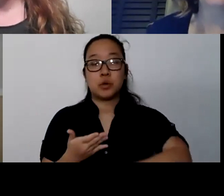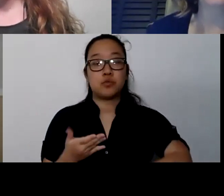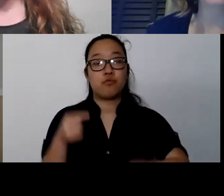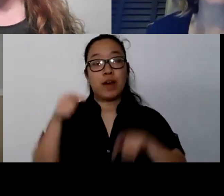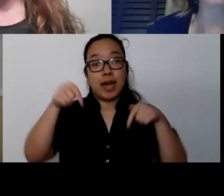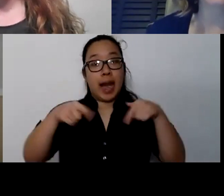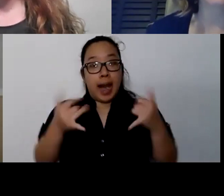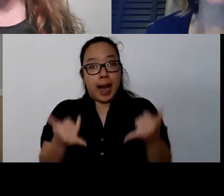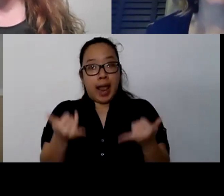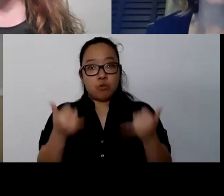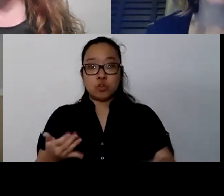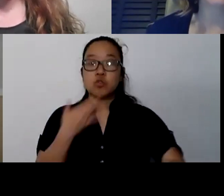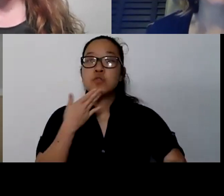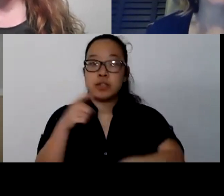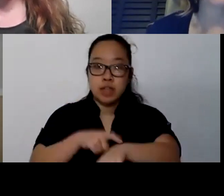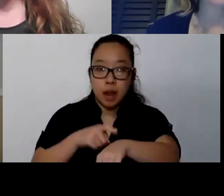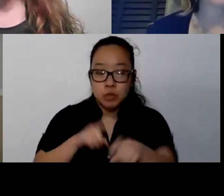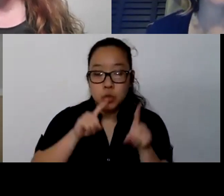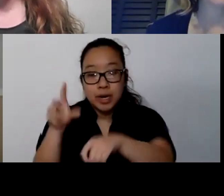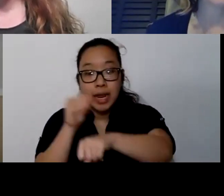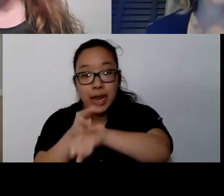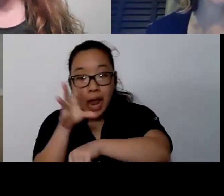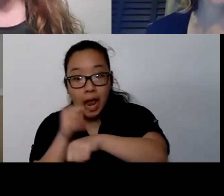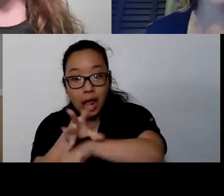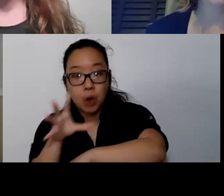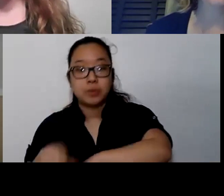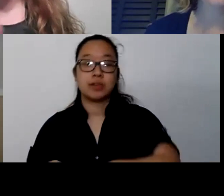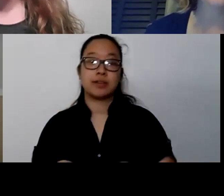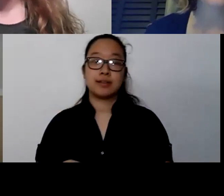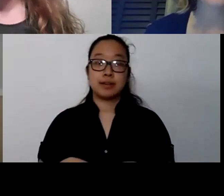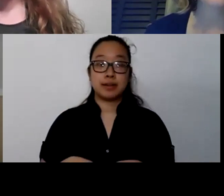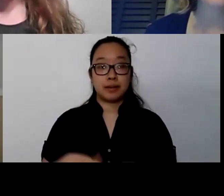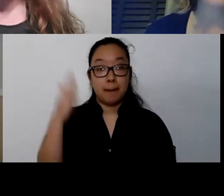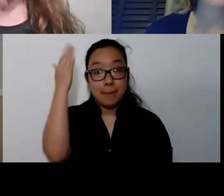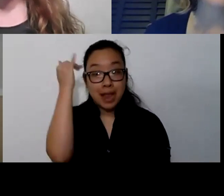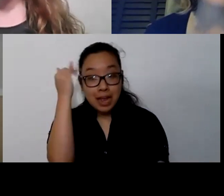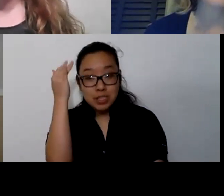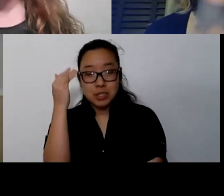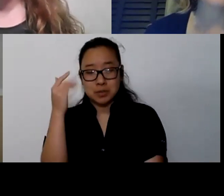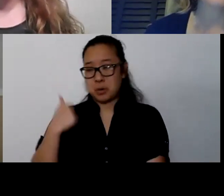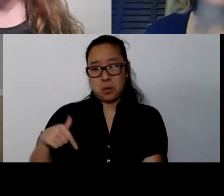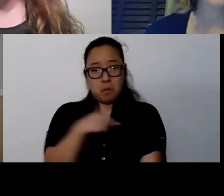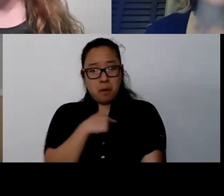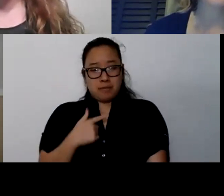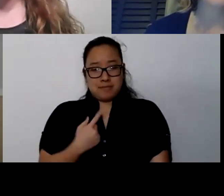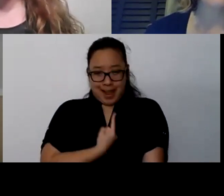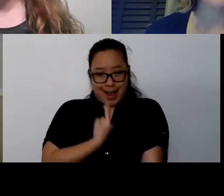well, I will say specifically in Island County, because we're so isolated and it's hard to find that exact specialty that you're looking for.